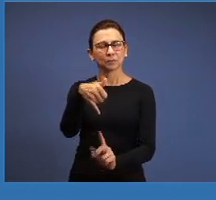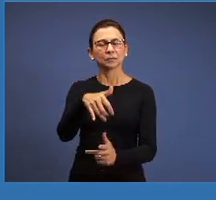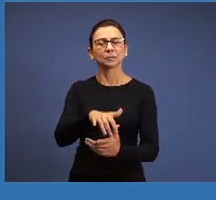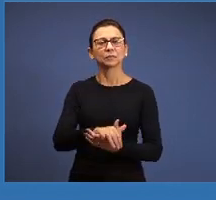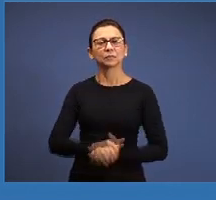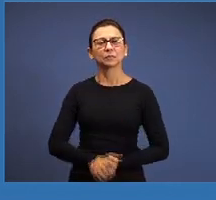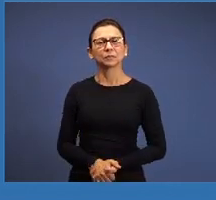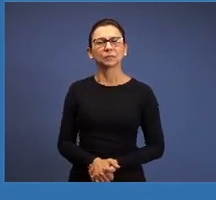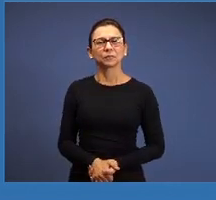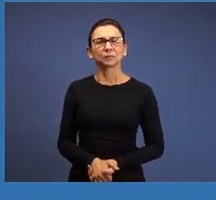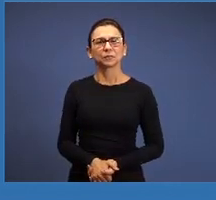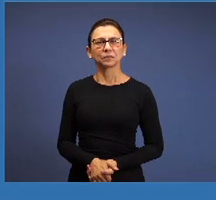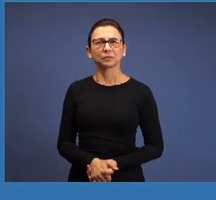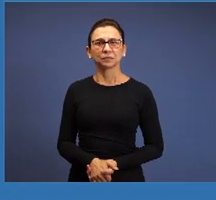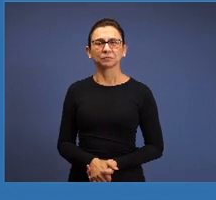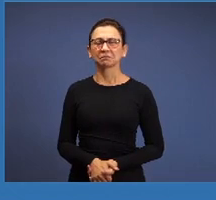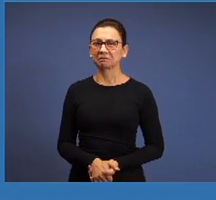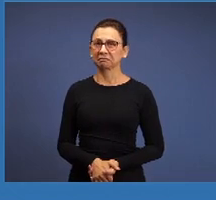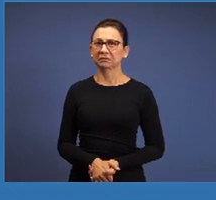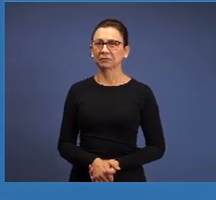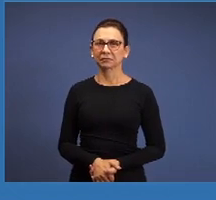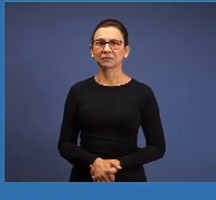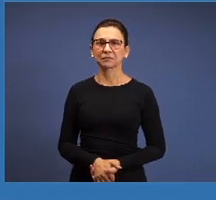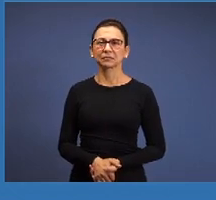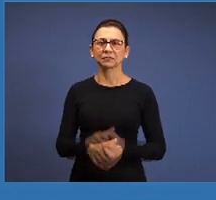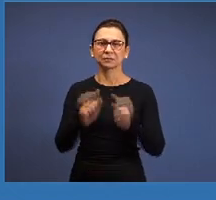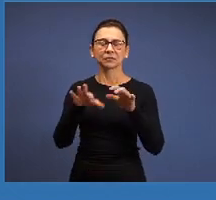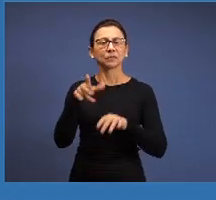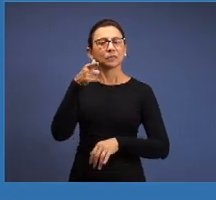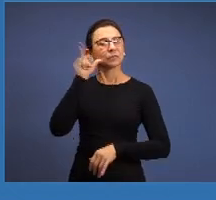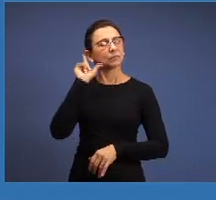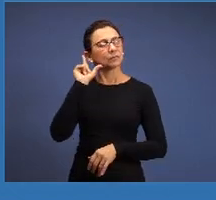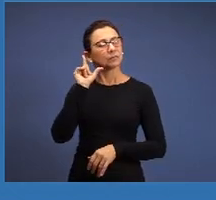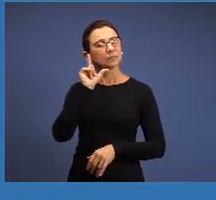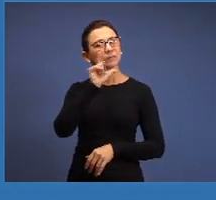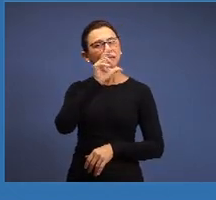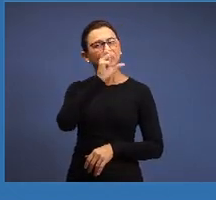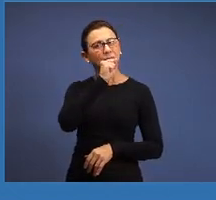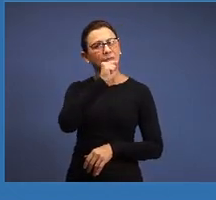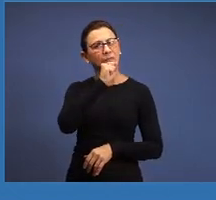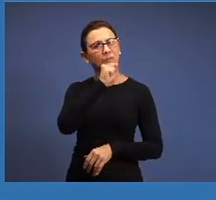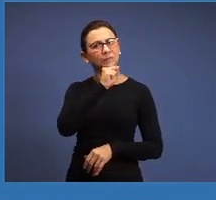and the Lord gave us a great blessing. Yesterday, Saturday, we also had at Spain,